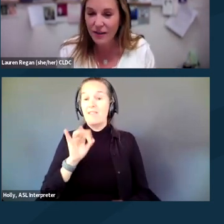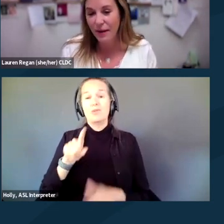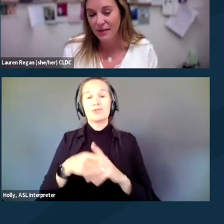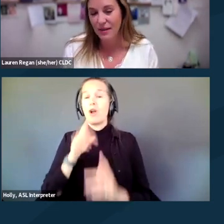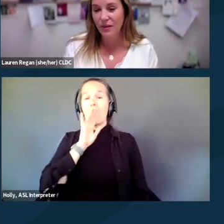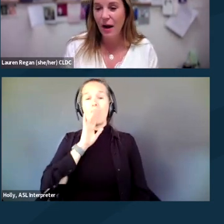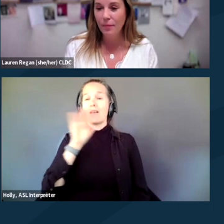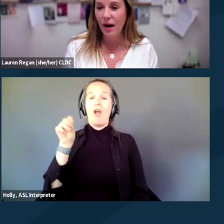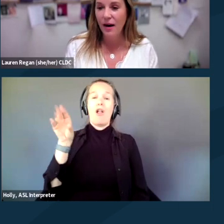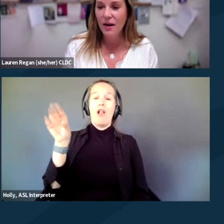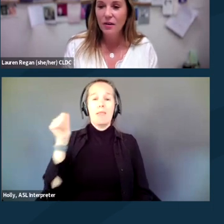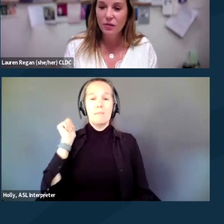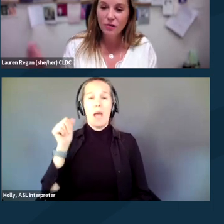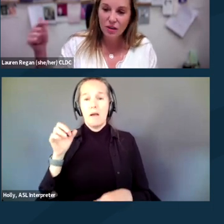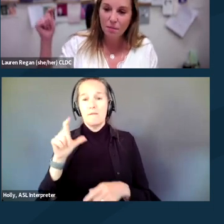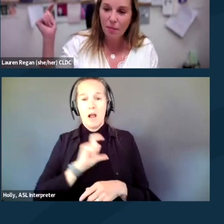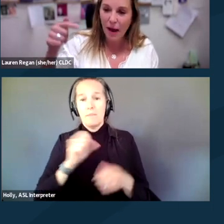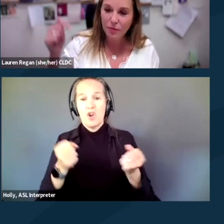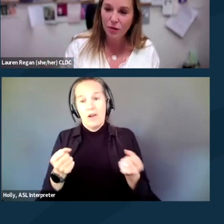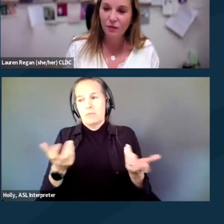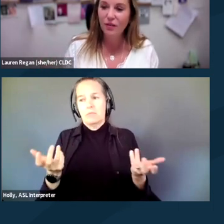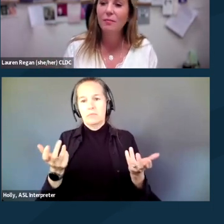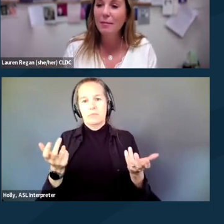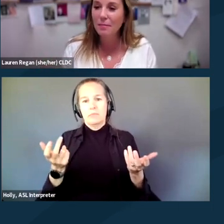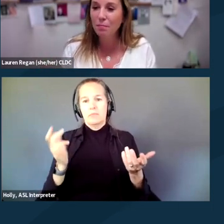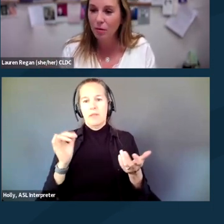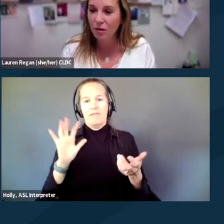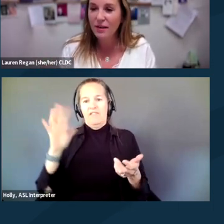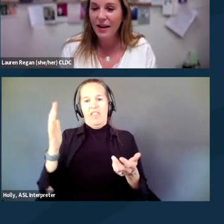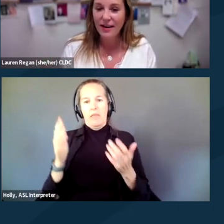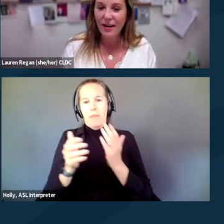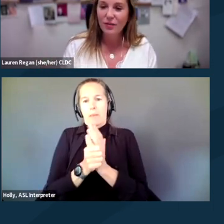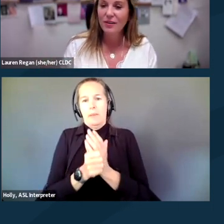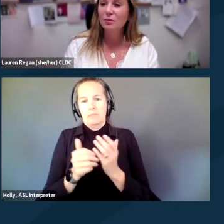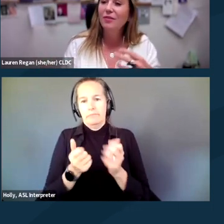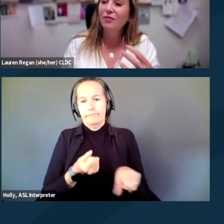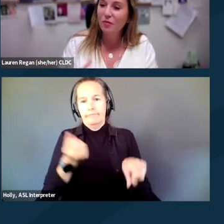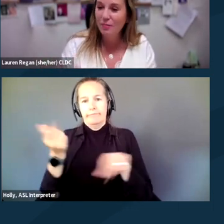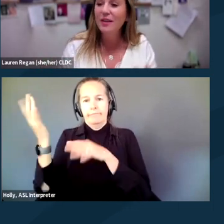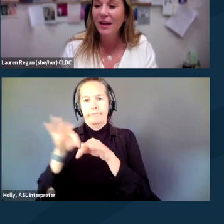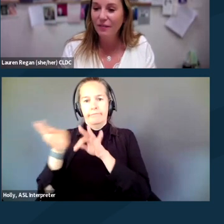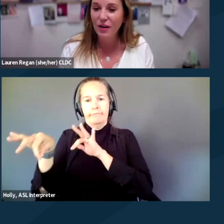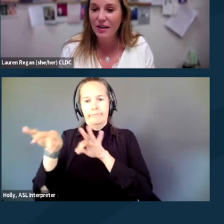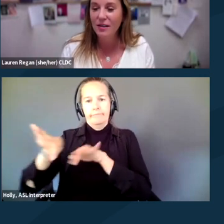in the backseat of a cop car, you've just popped your Fifth Amendment bubble and now you need to repeat that phrase